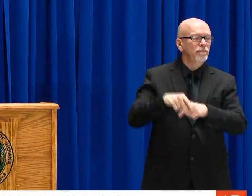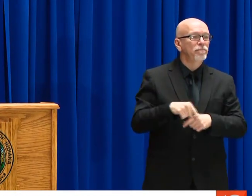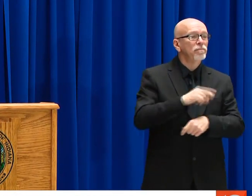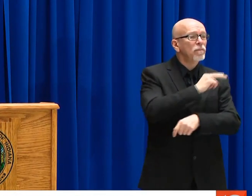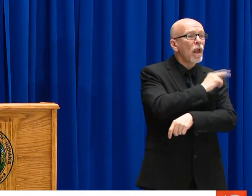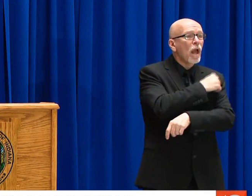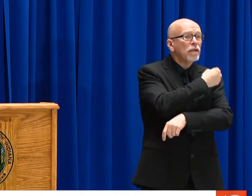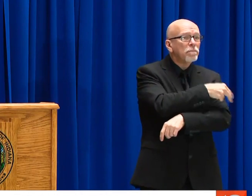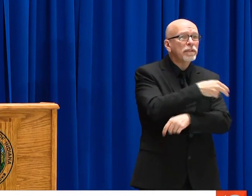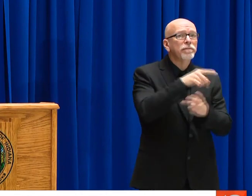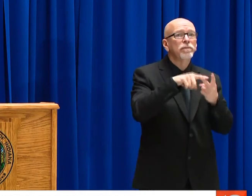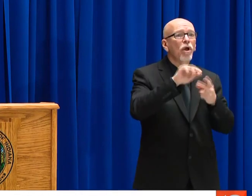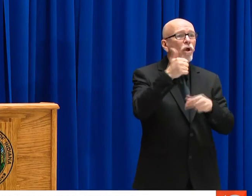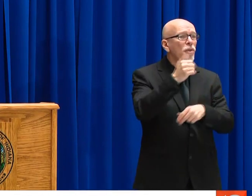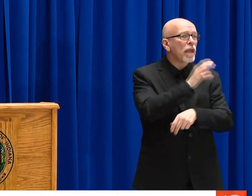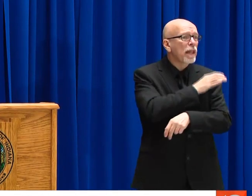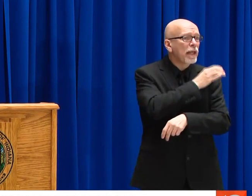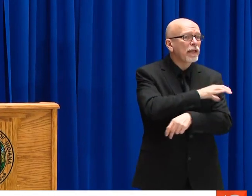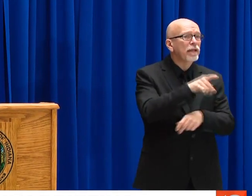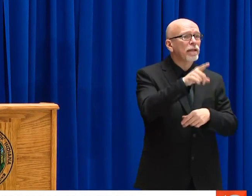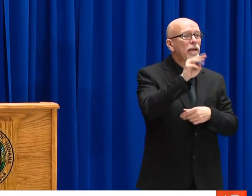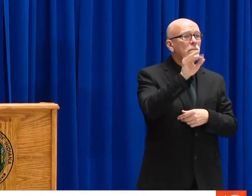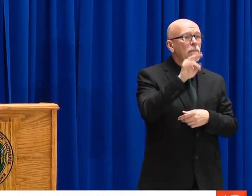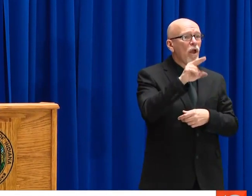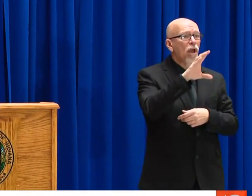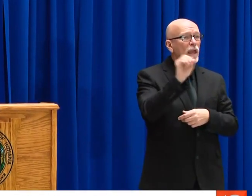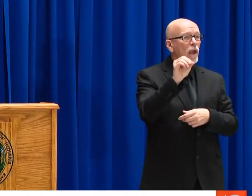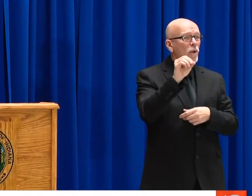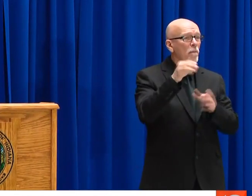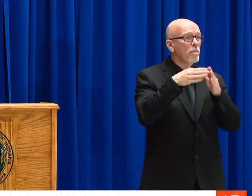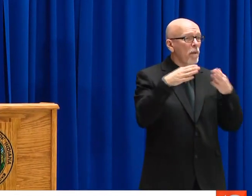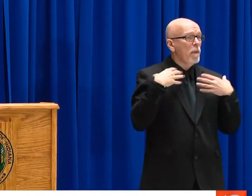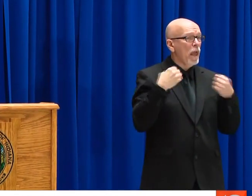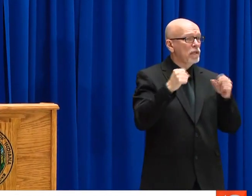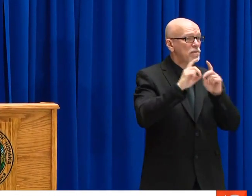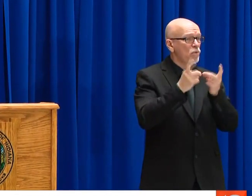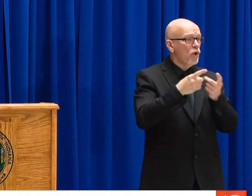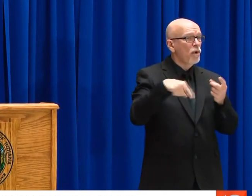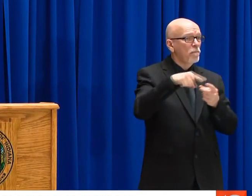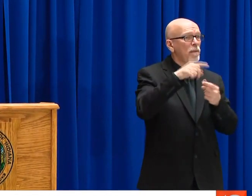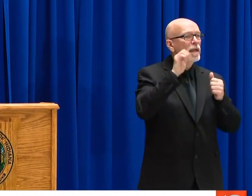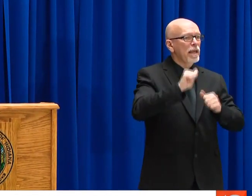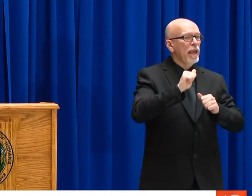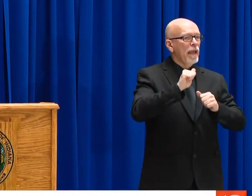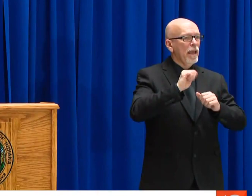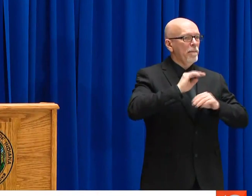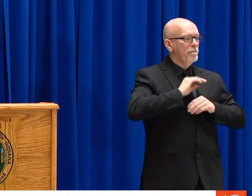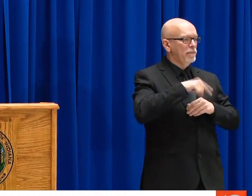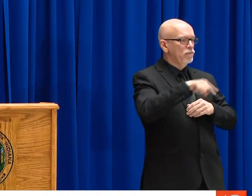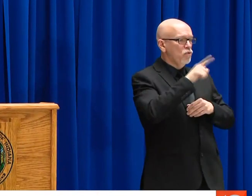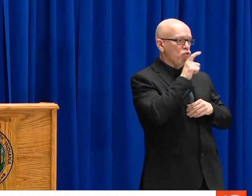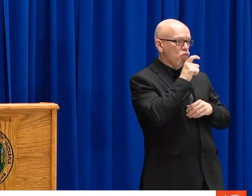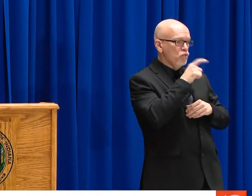DEPARTMENT BEDS ACROSS THE CITY FOR ADDITIONAL PATIENTS NEEDING CARE. HOSPITALS, SELECT CLINICS AND